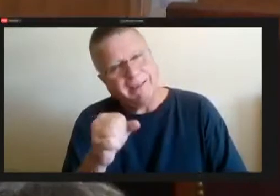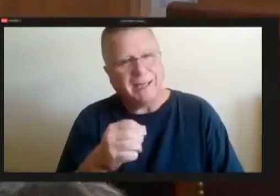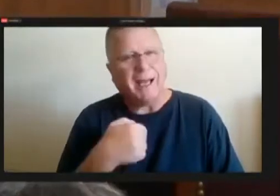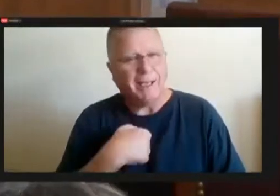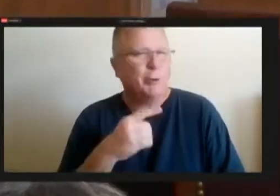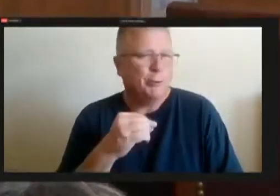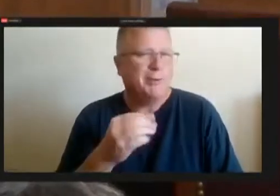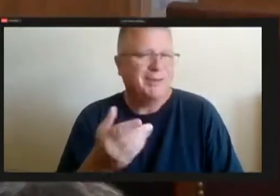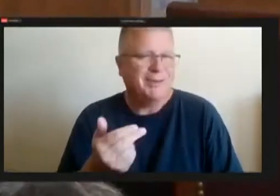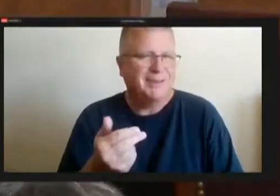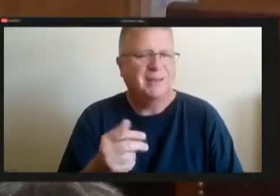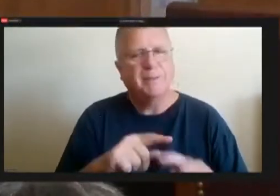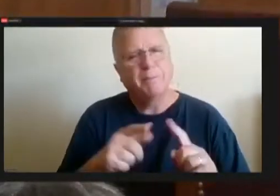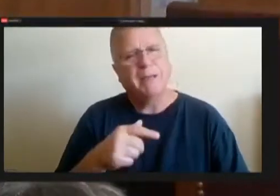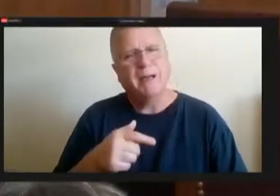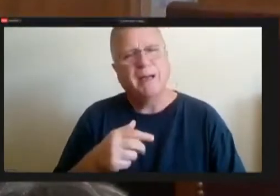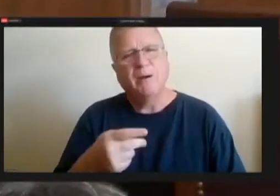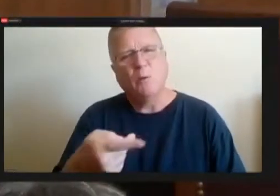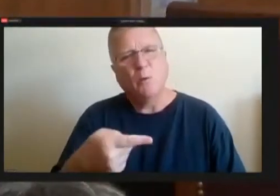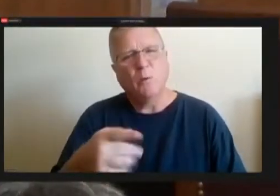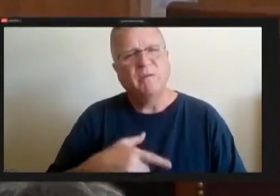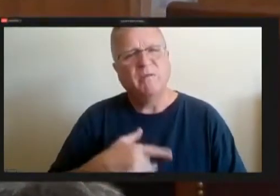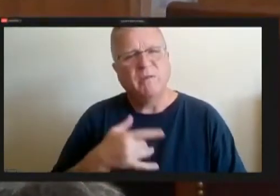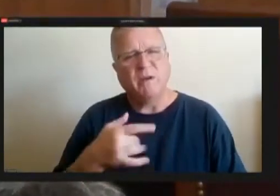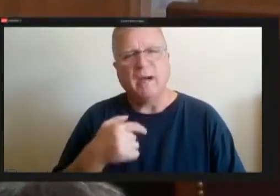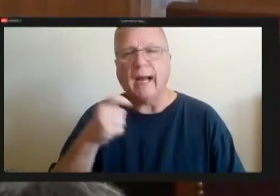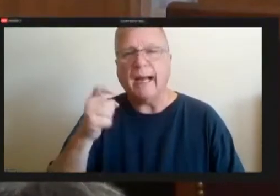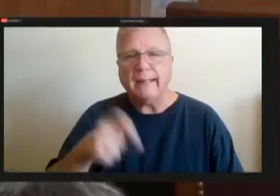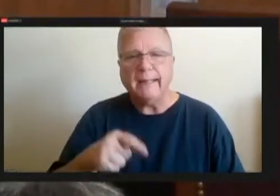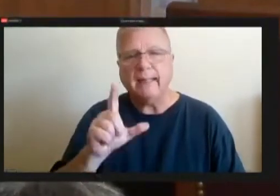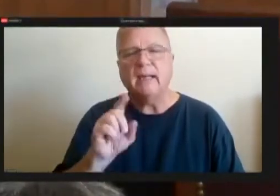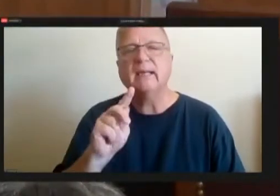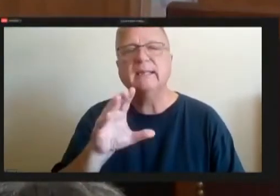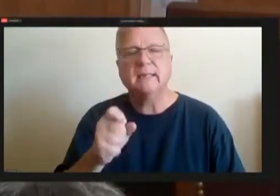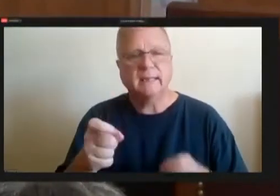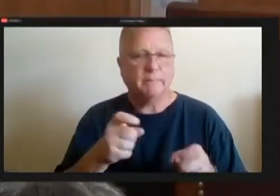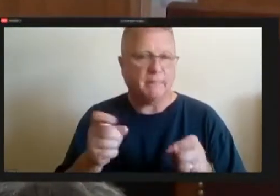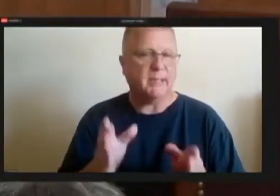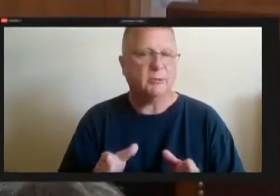I felt I needed a logistics manager in the way of, for instance through all that chaos,